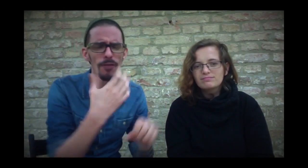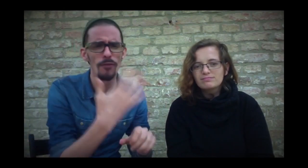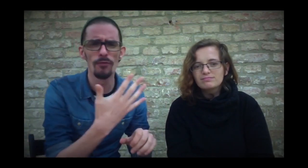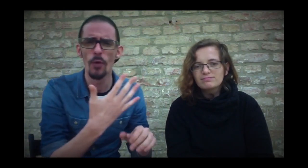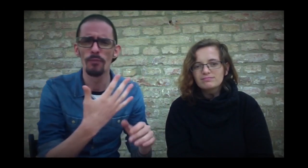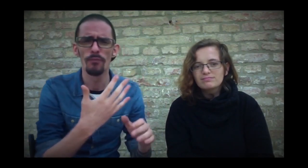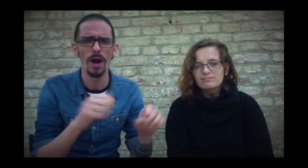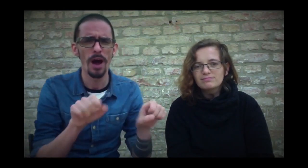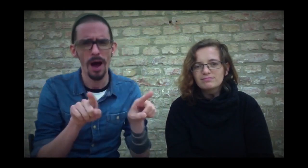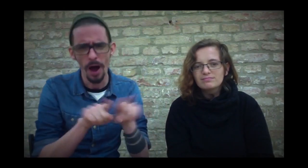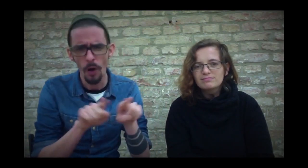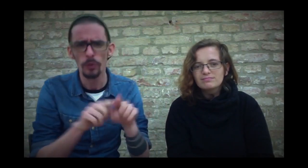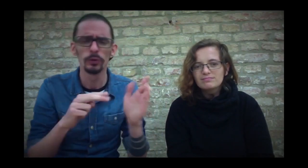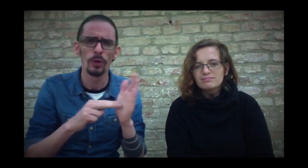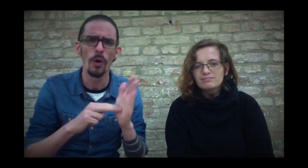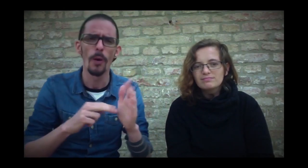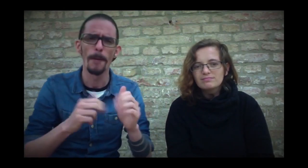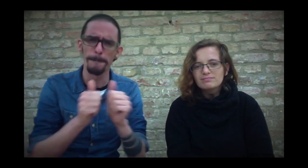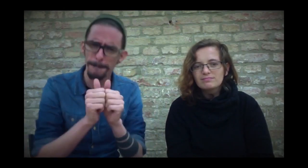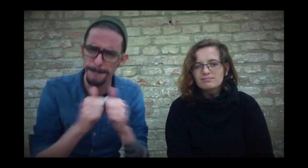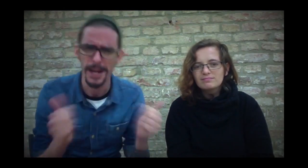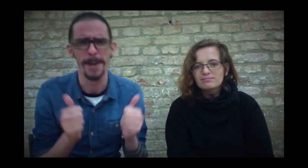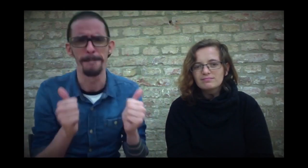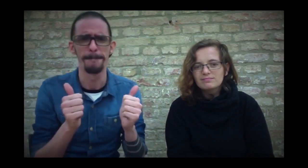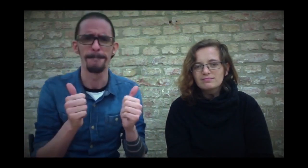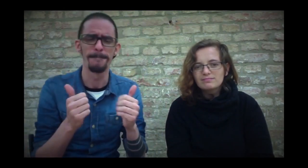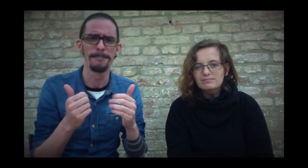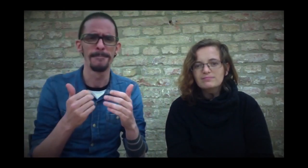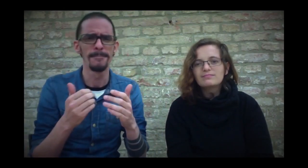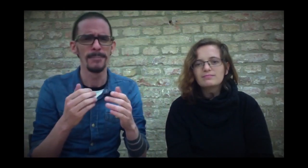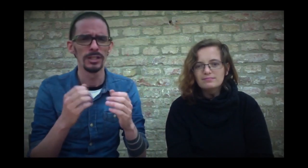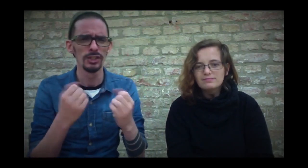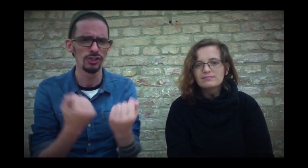The sepratation of relationship is still topic in the fifth season.